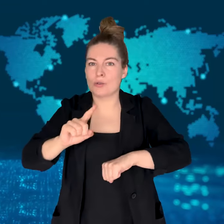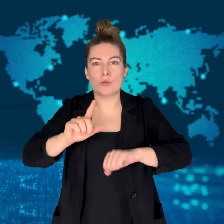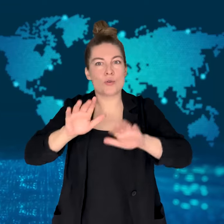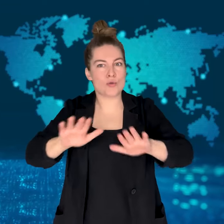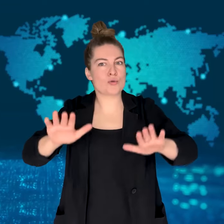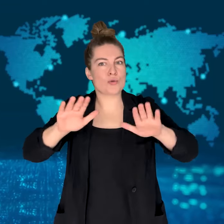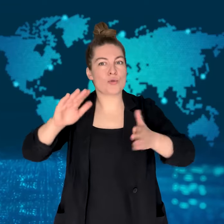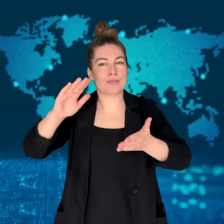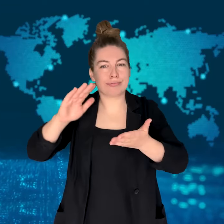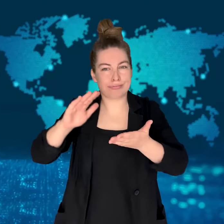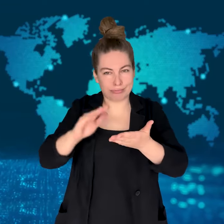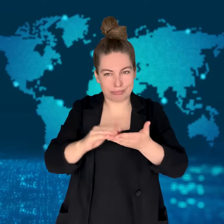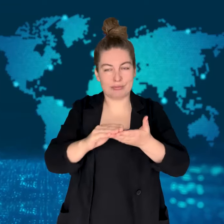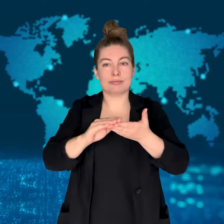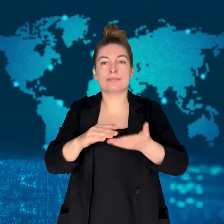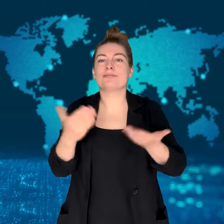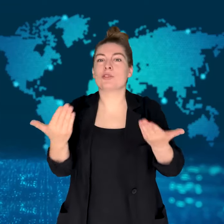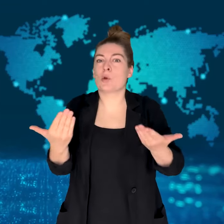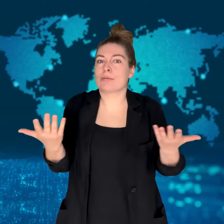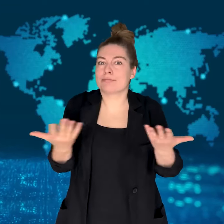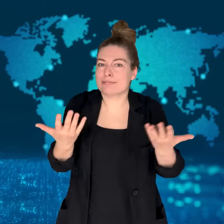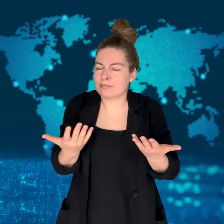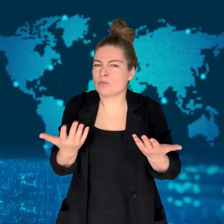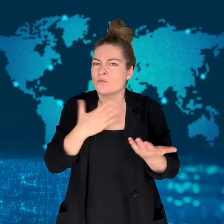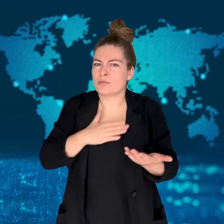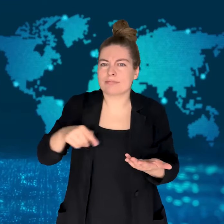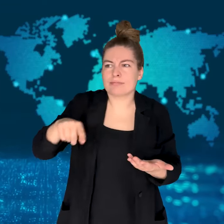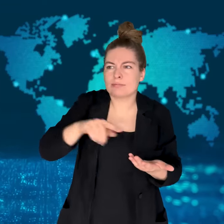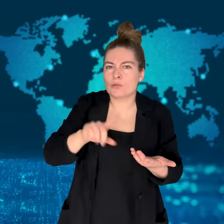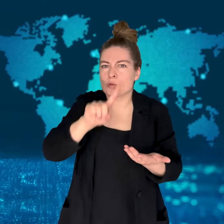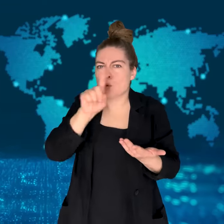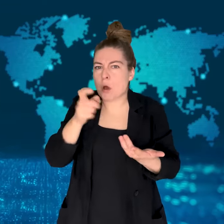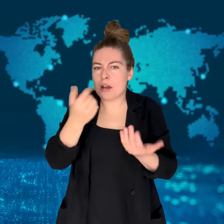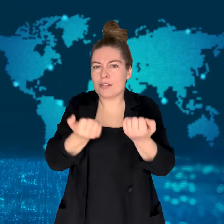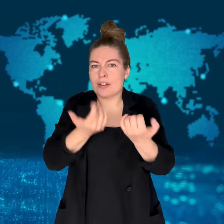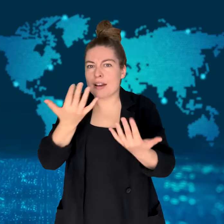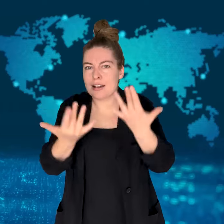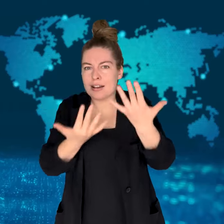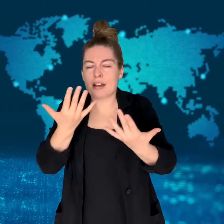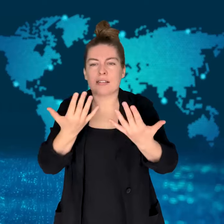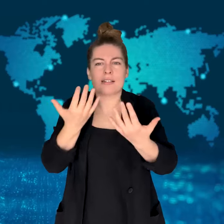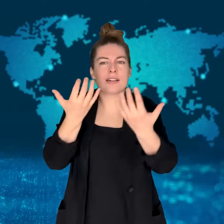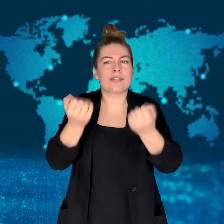Evidence is being collected at the club as well as the entire building.